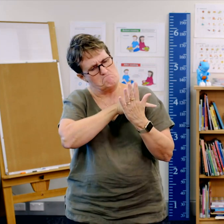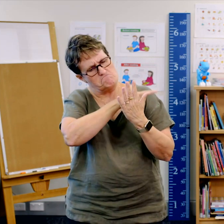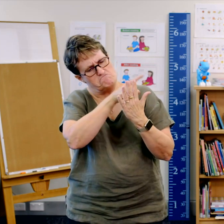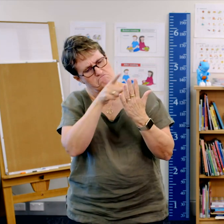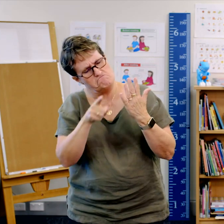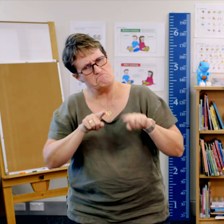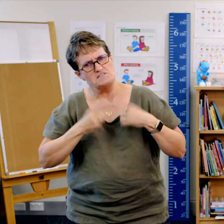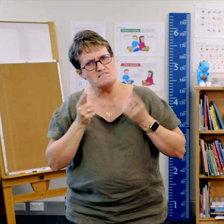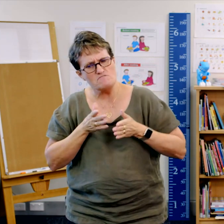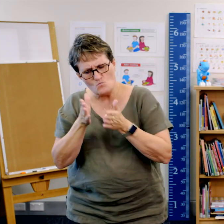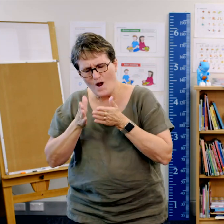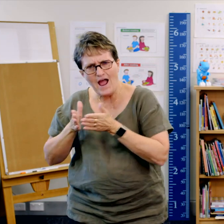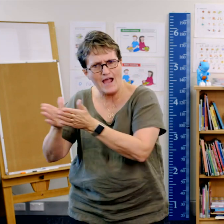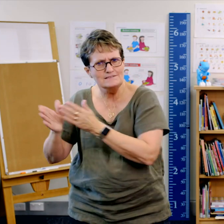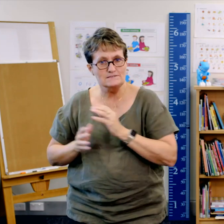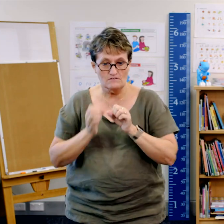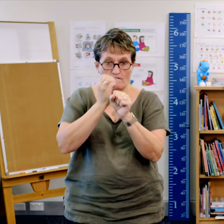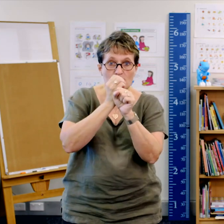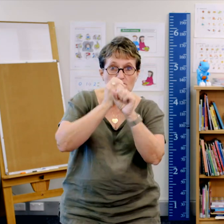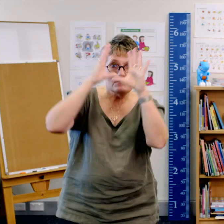Visualising is a helpful strategy,